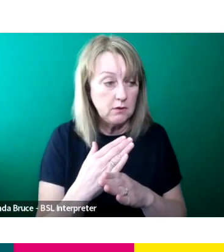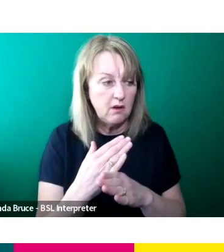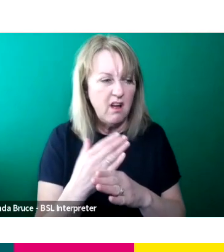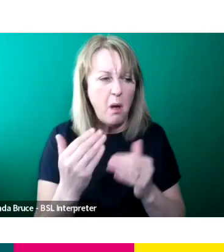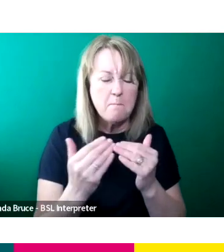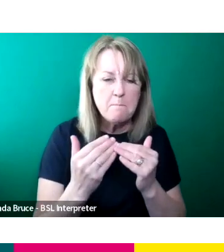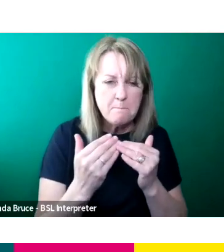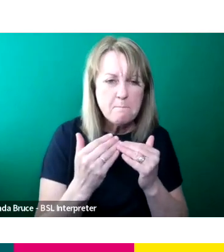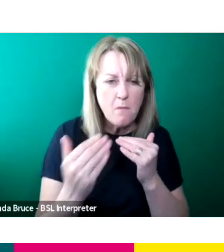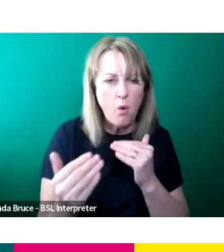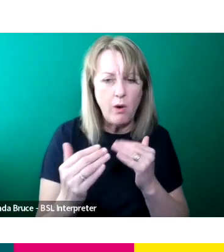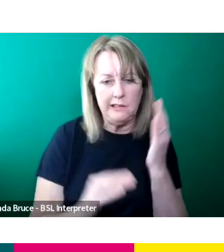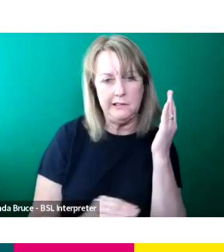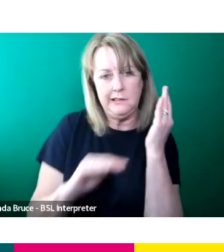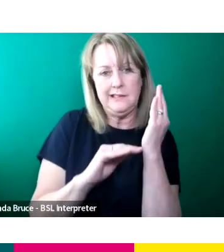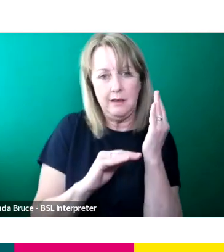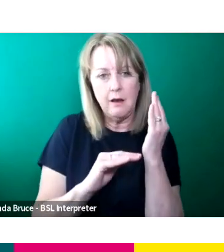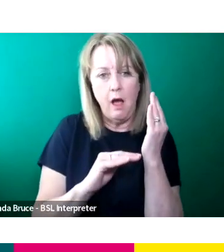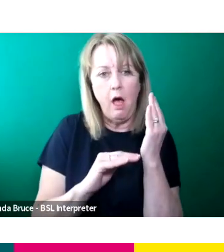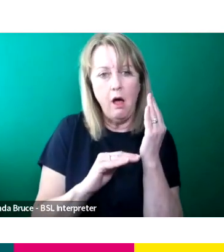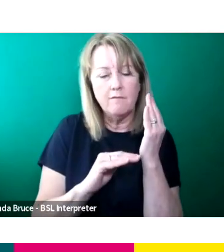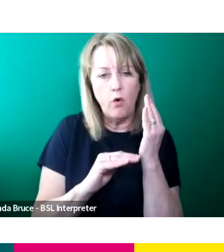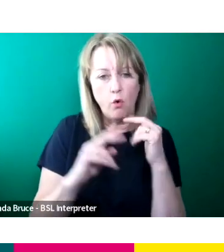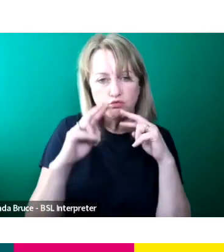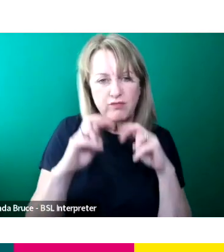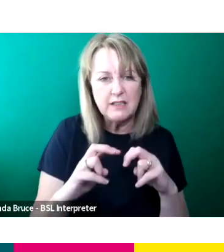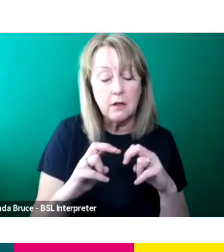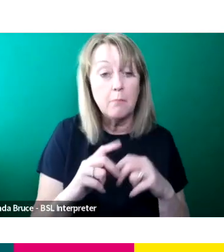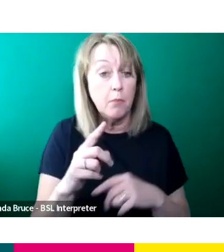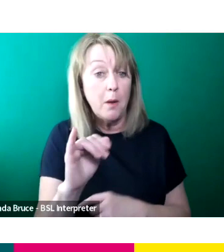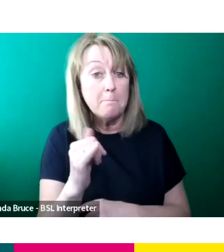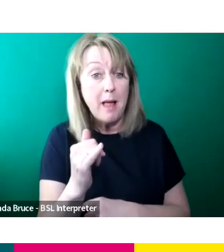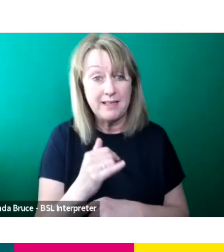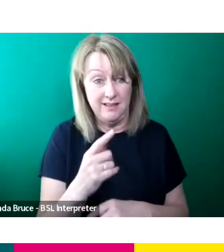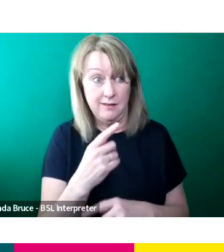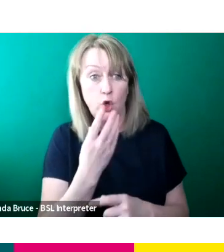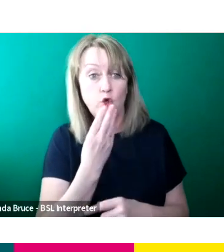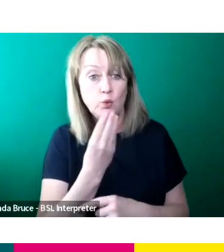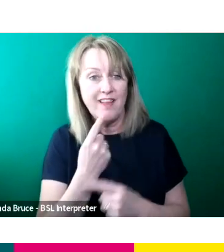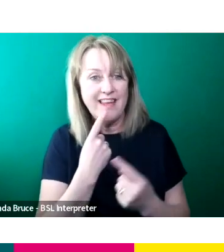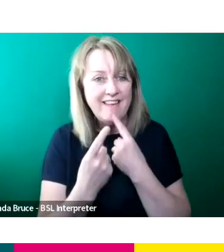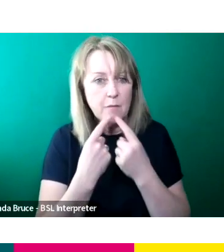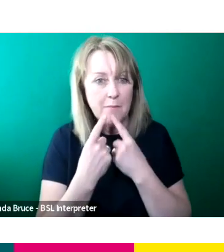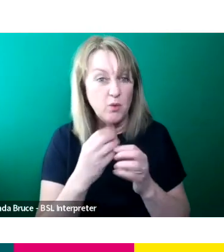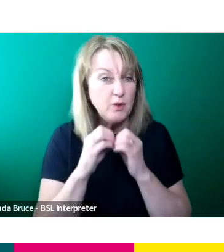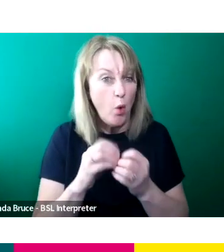So everything from Researcher upward is in that one, but again you might find some really useful information in there. So it's definitely worth joining.